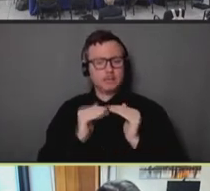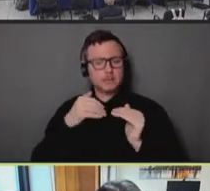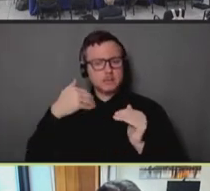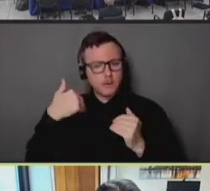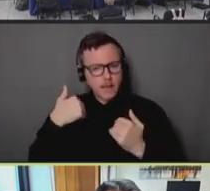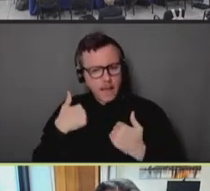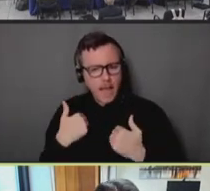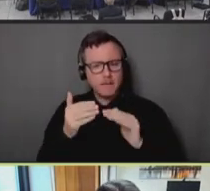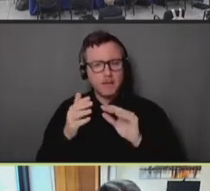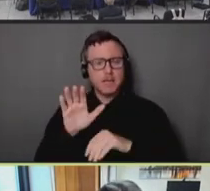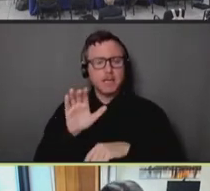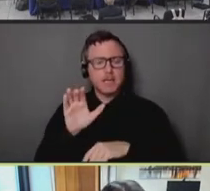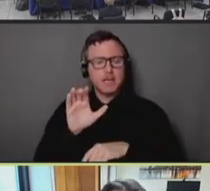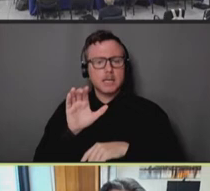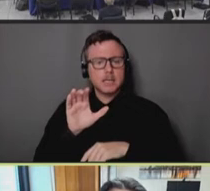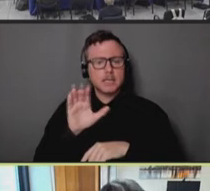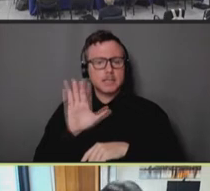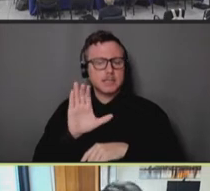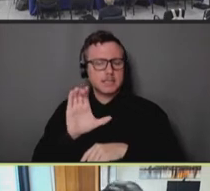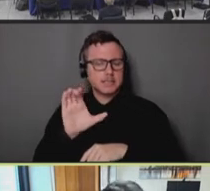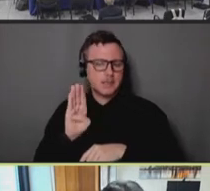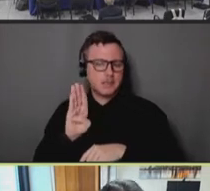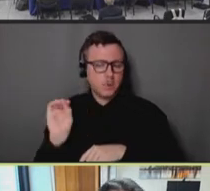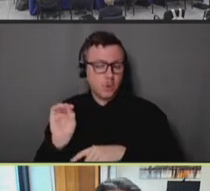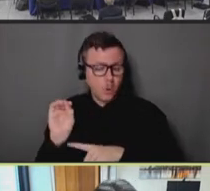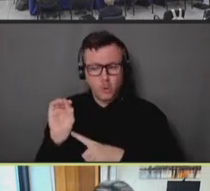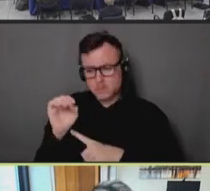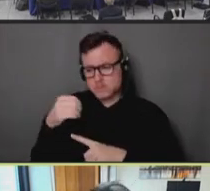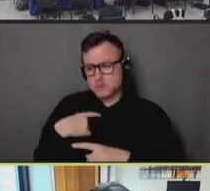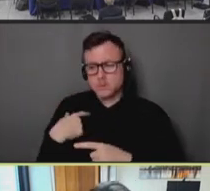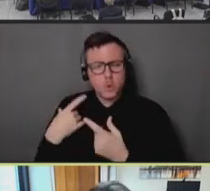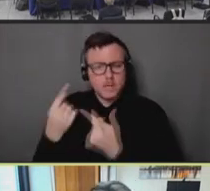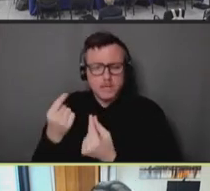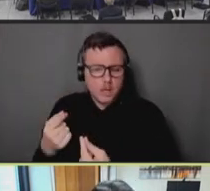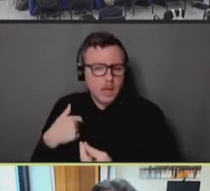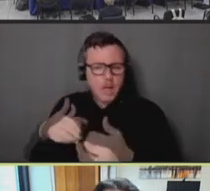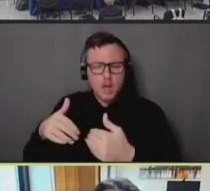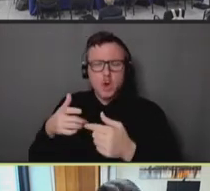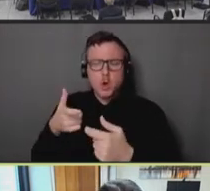where they work, on what issues they work, with what populations they work, and what